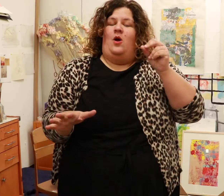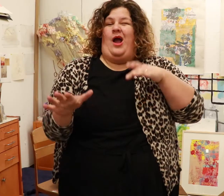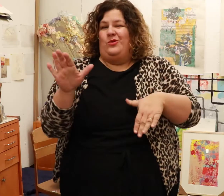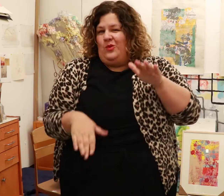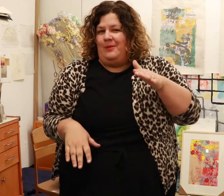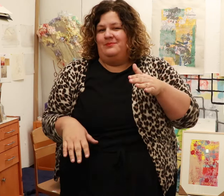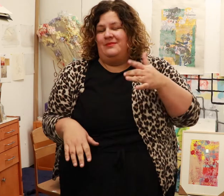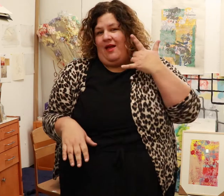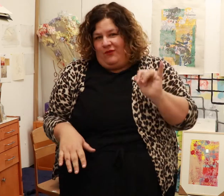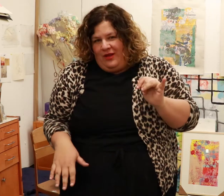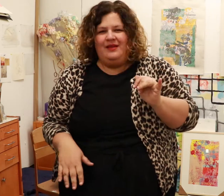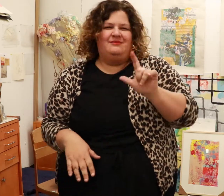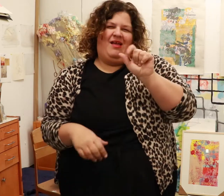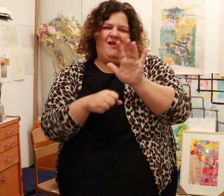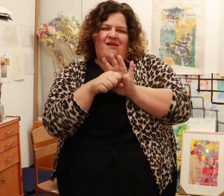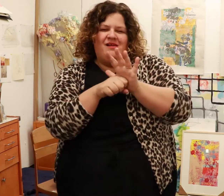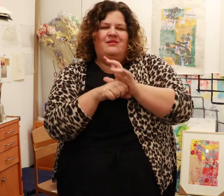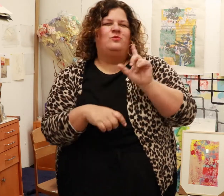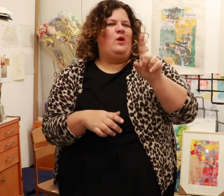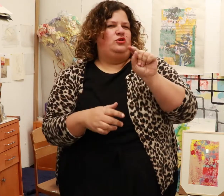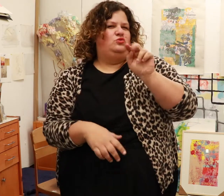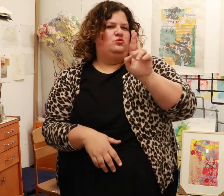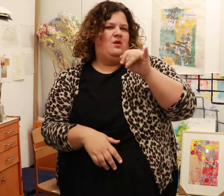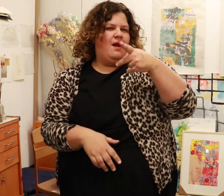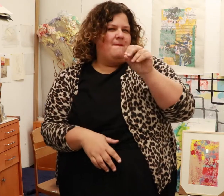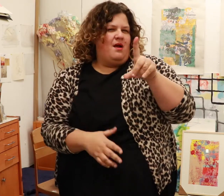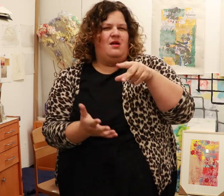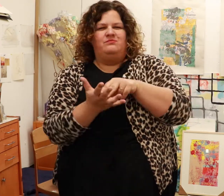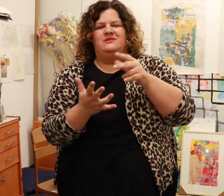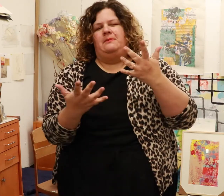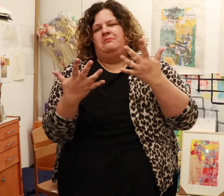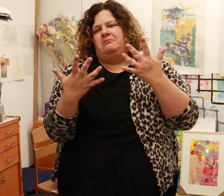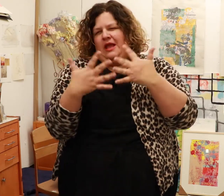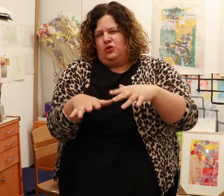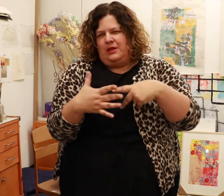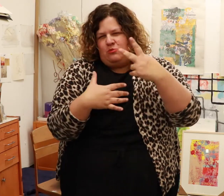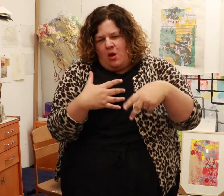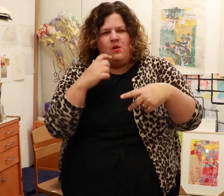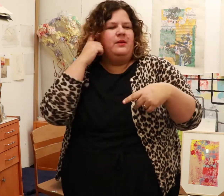I grew up in Los Angeles, California -- I went to Tripod, a mainstreamed program.